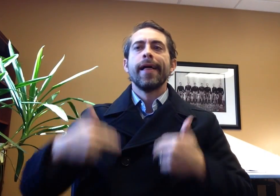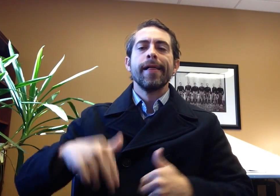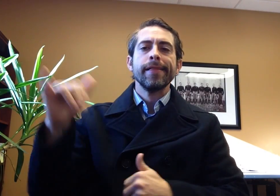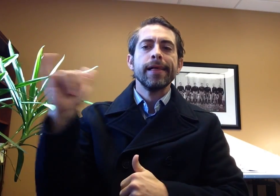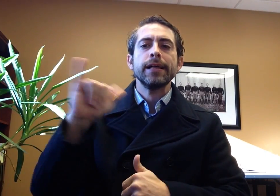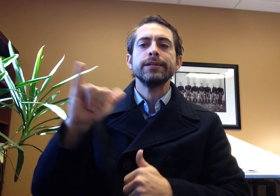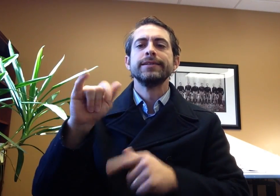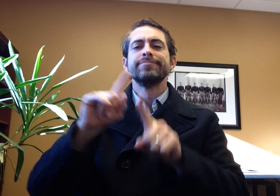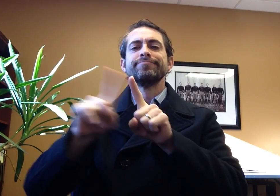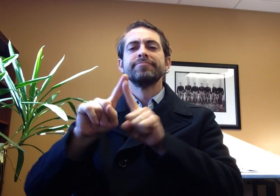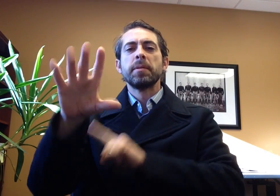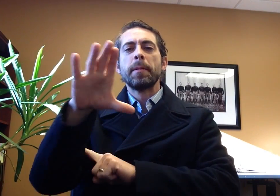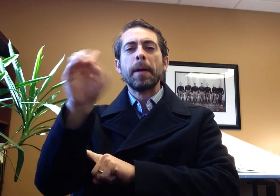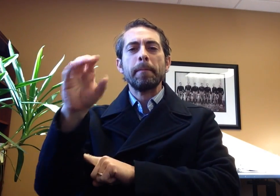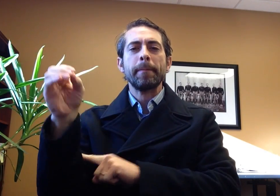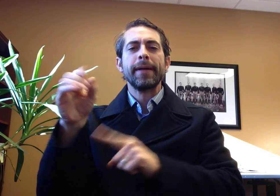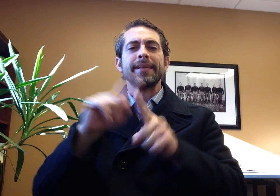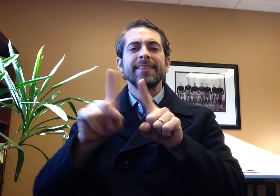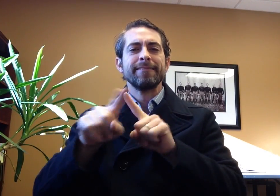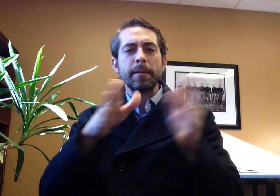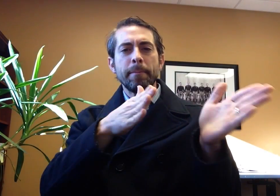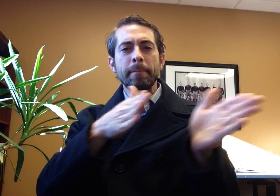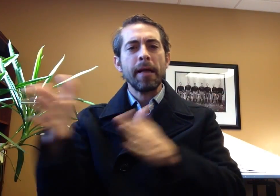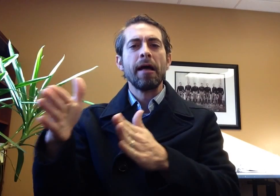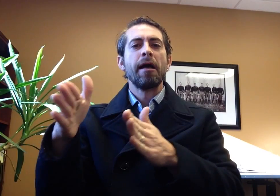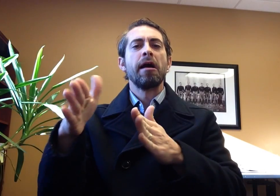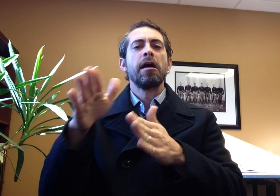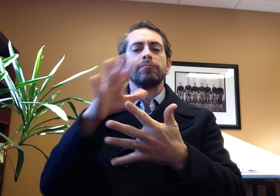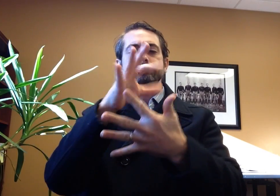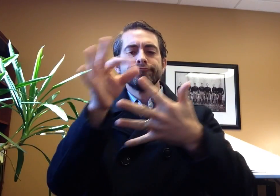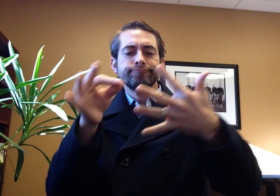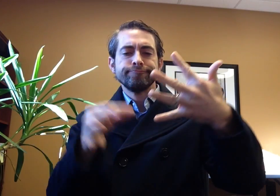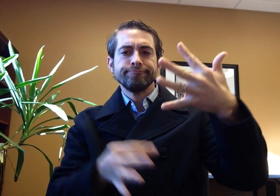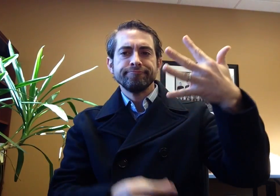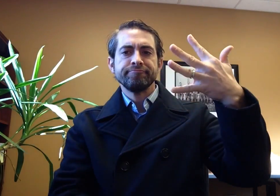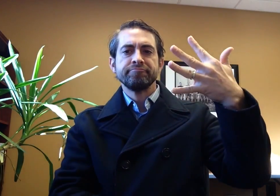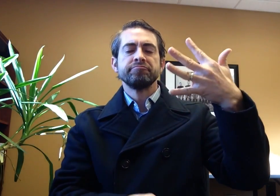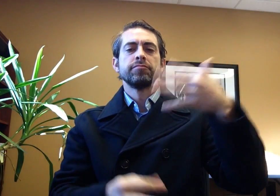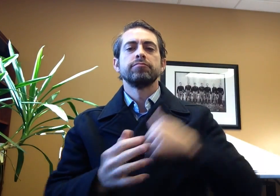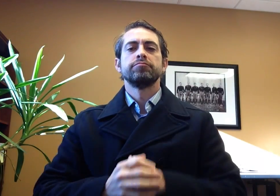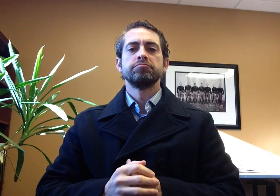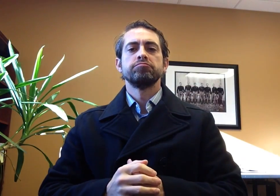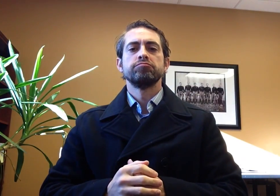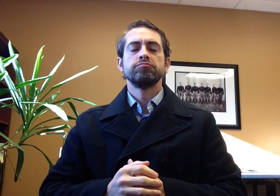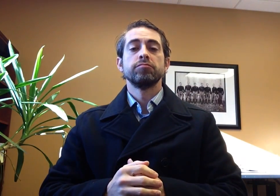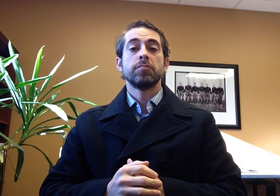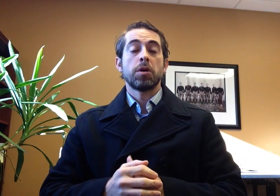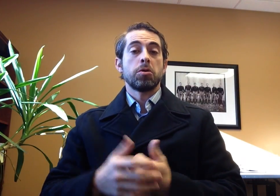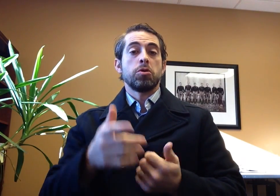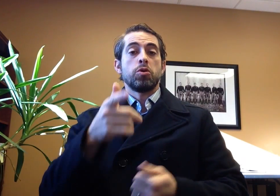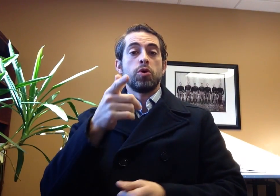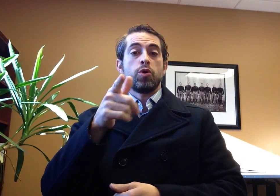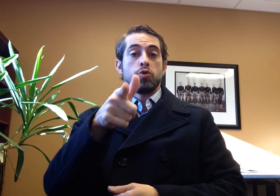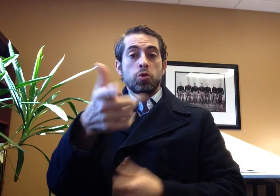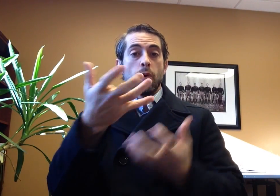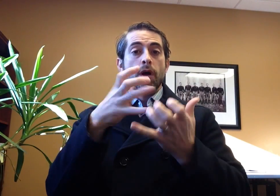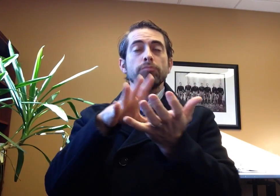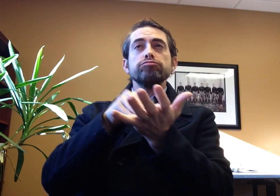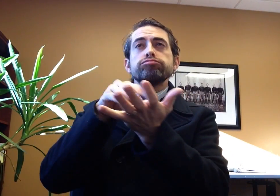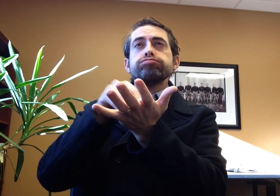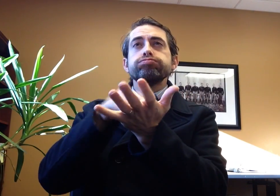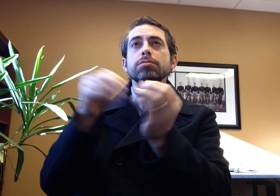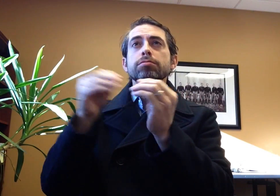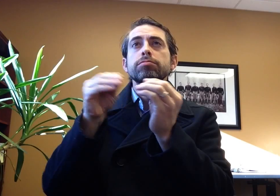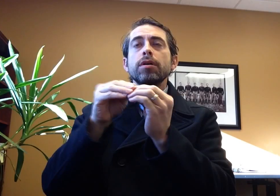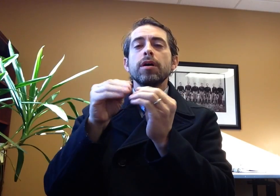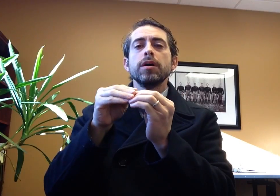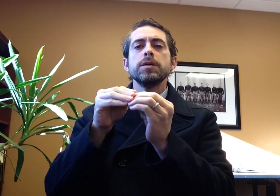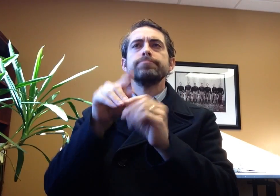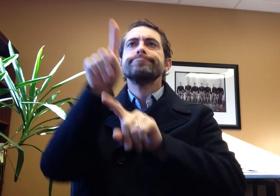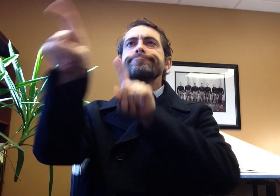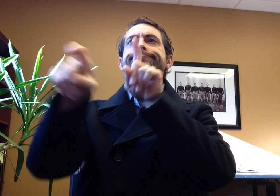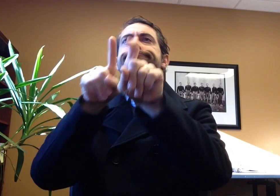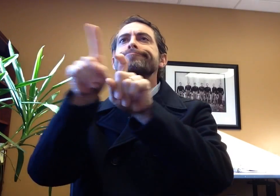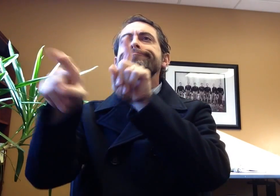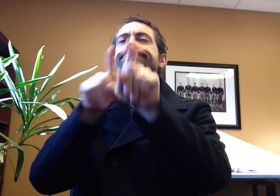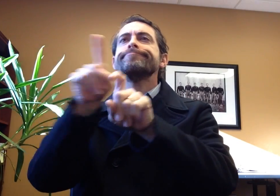health care laws and to help you to enroll and know options to choose from